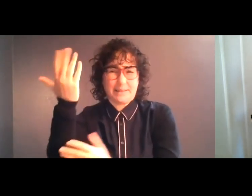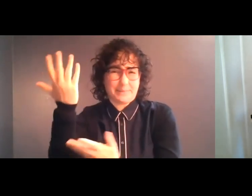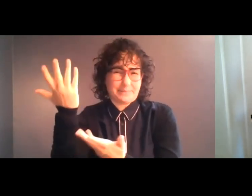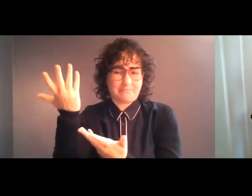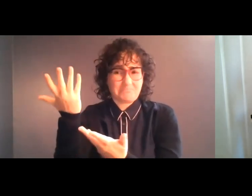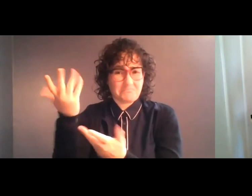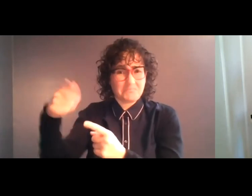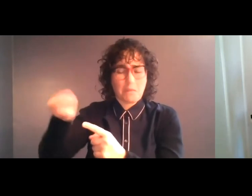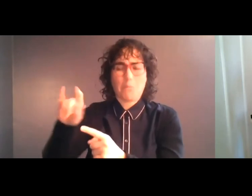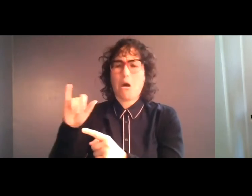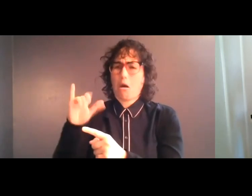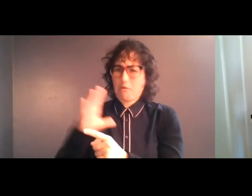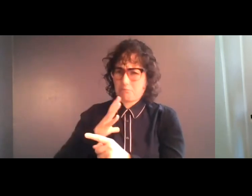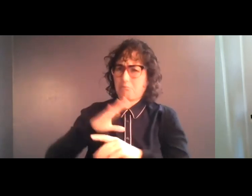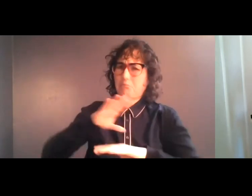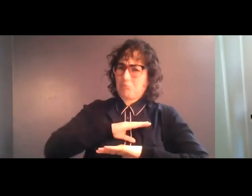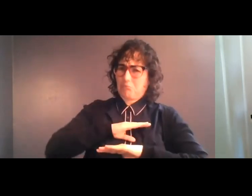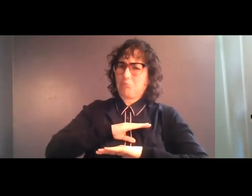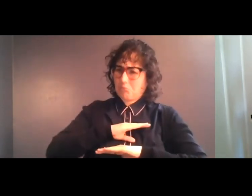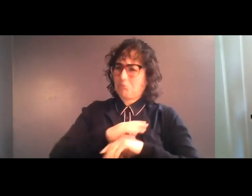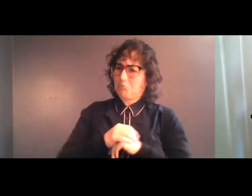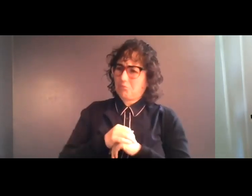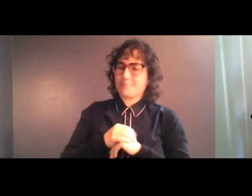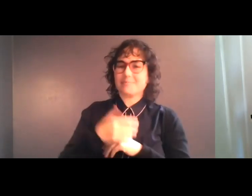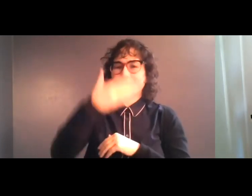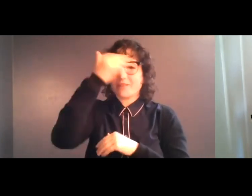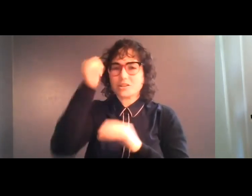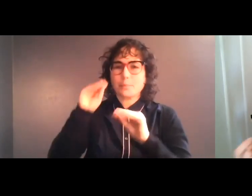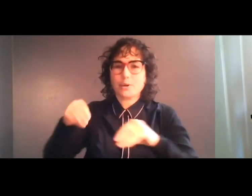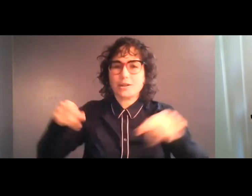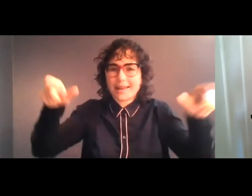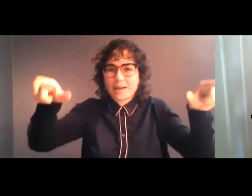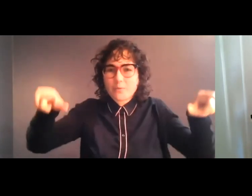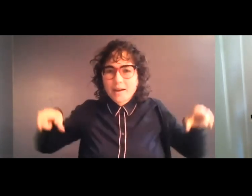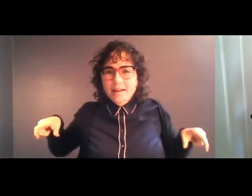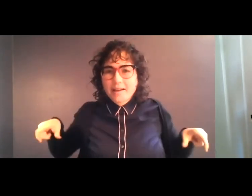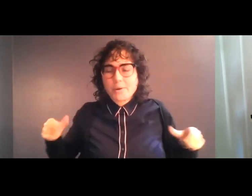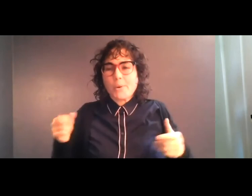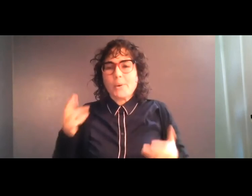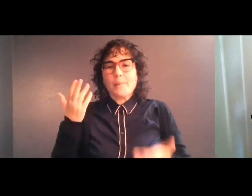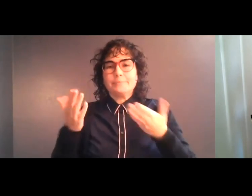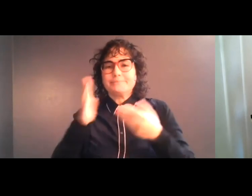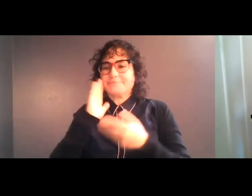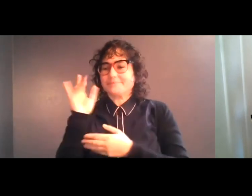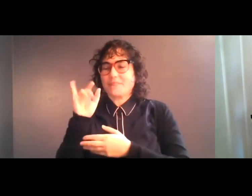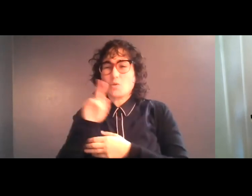what a ramp should be. They forget to install handrails, or they make a really steep incline,